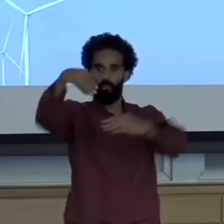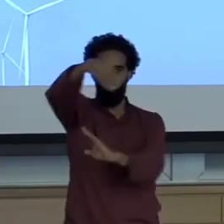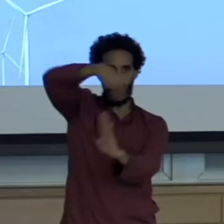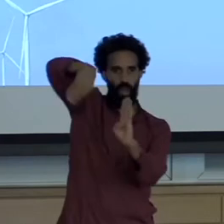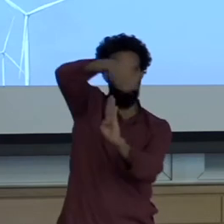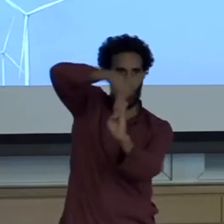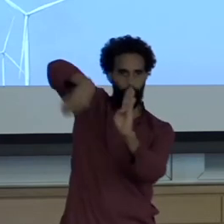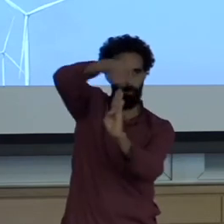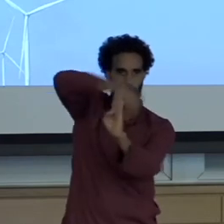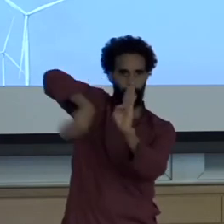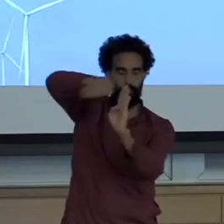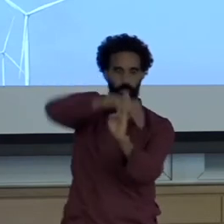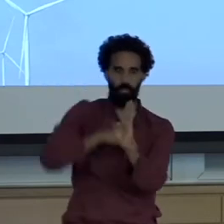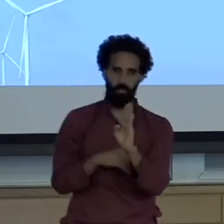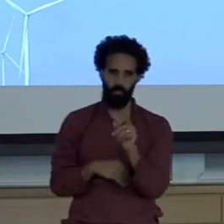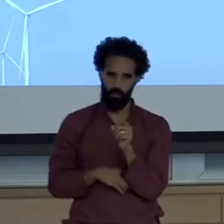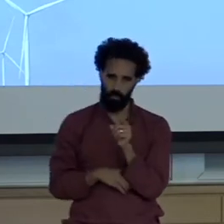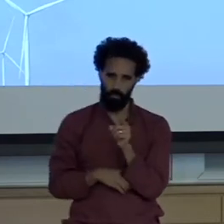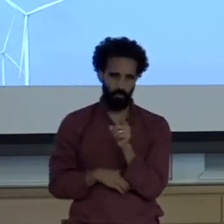protection in an environment of total chaos